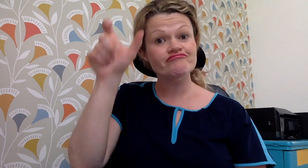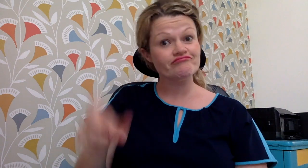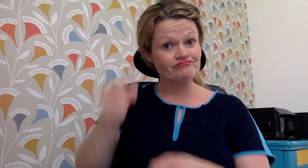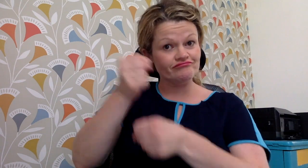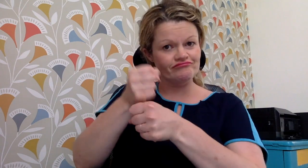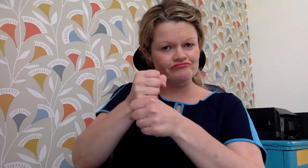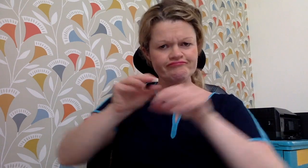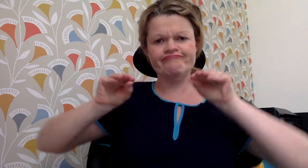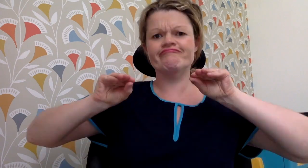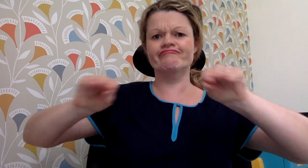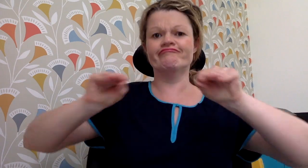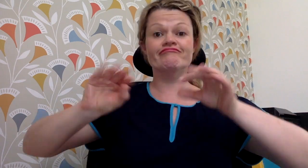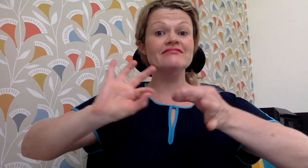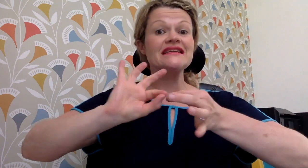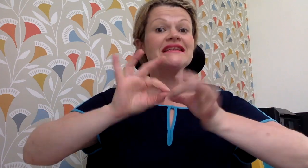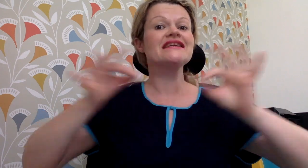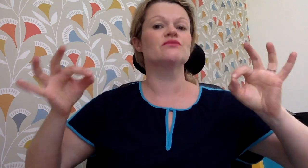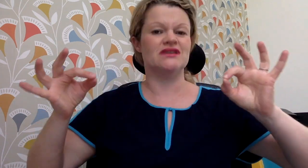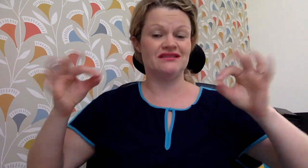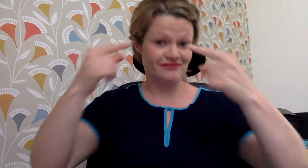Barbara was a professor of linguistics